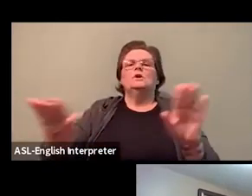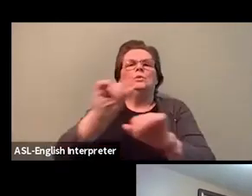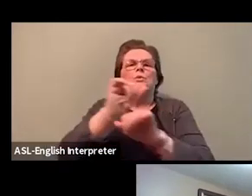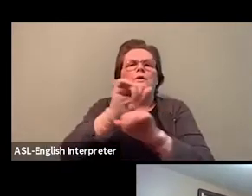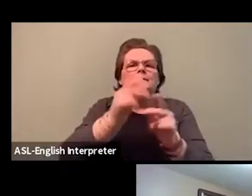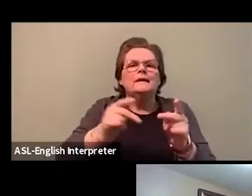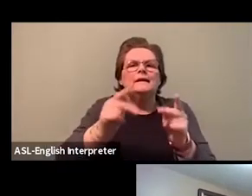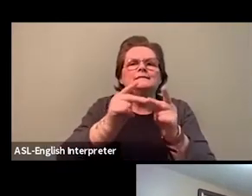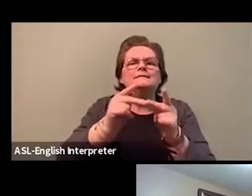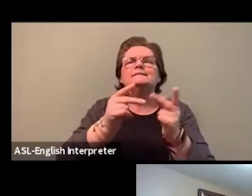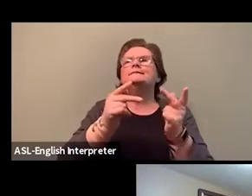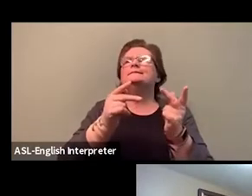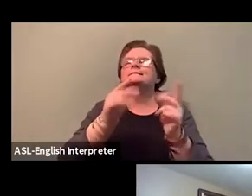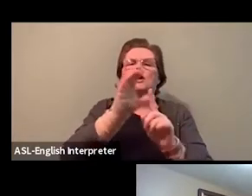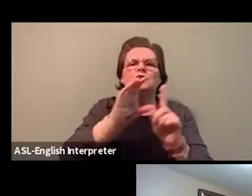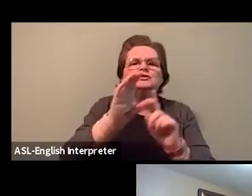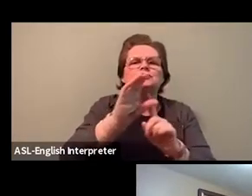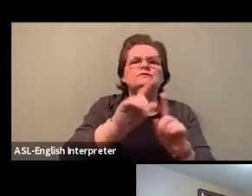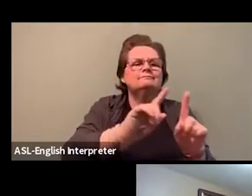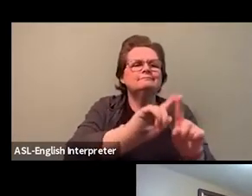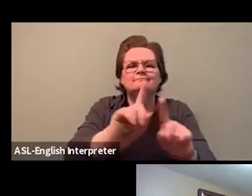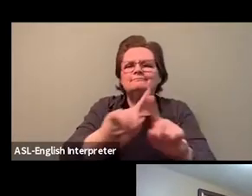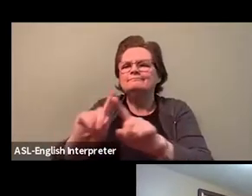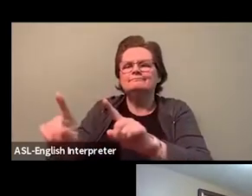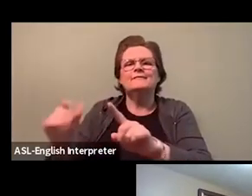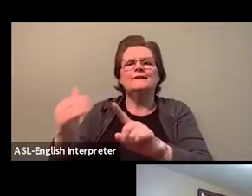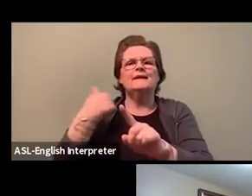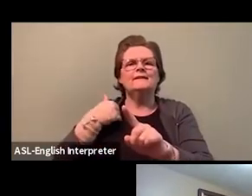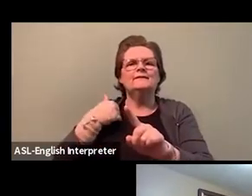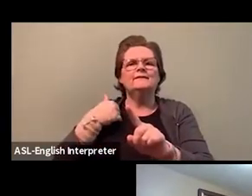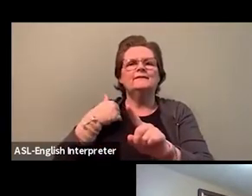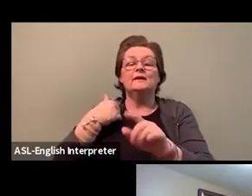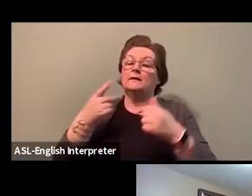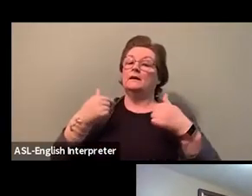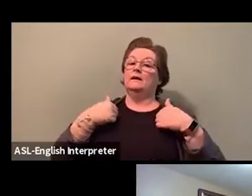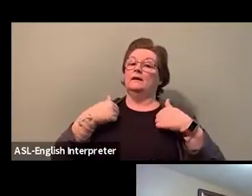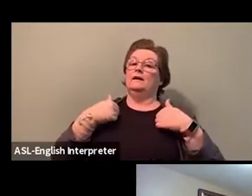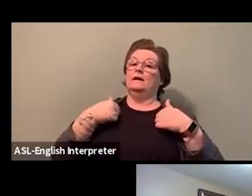But as you know, I'm also the President of the Coalition of Black Trade Unionists Ontario Chapter.